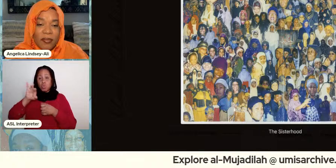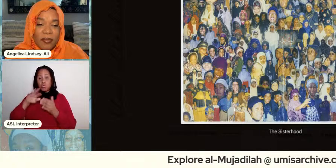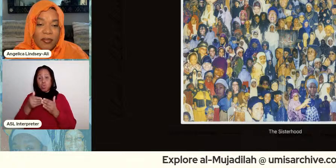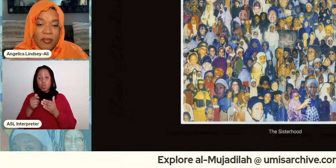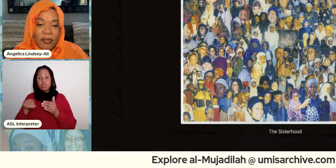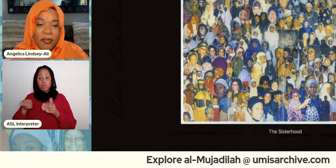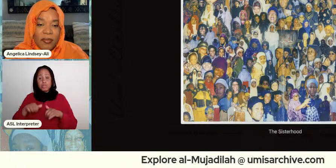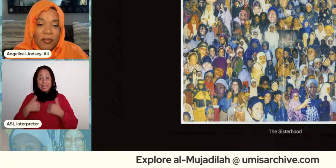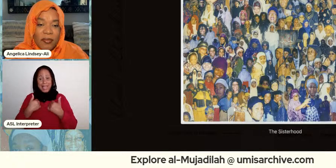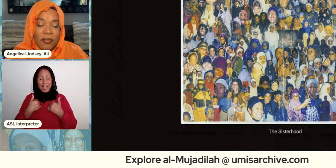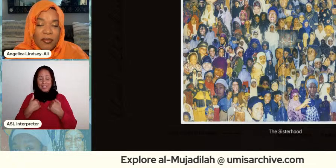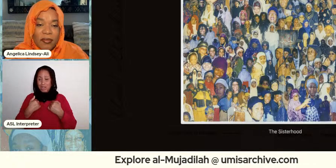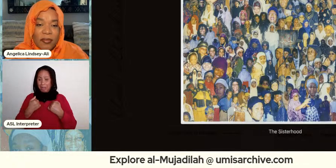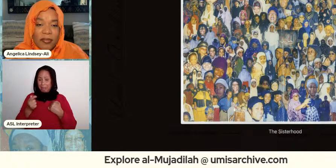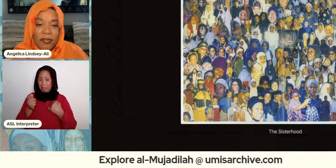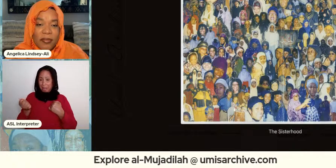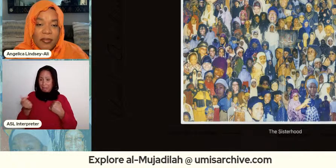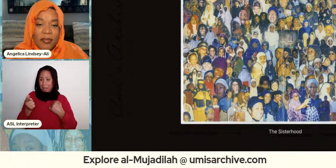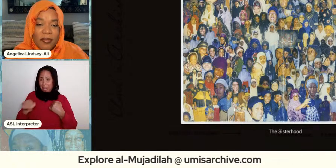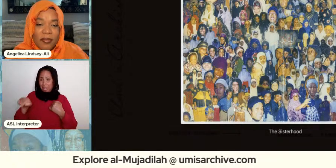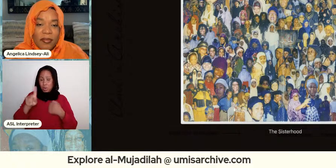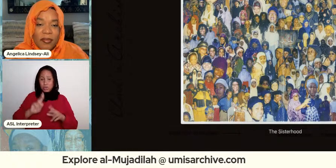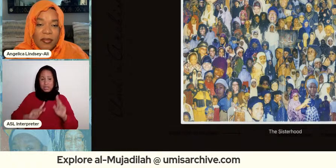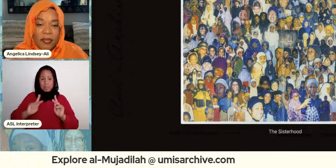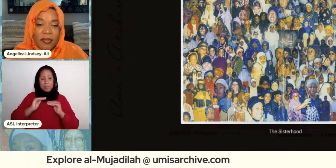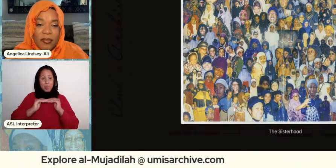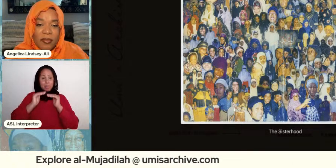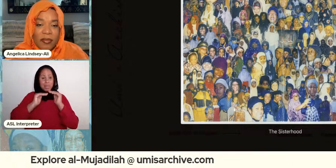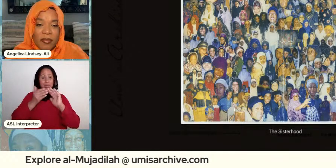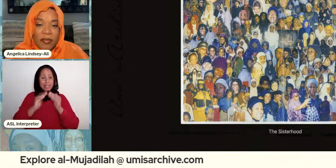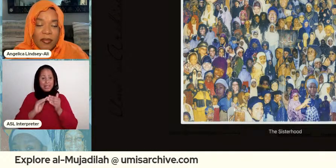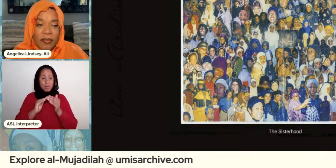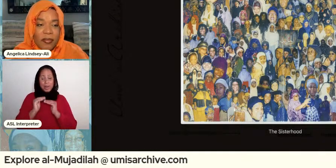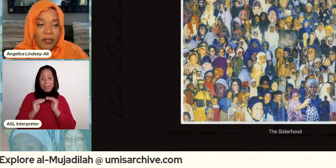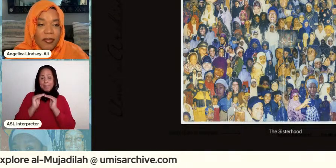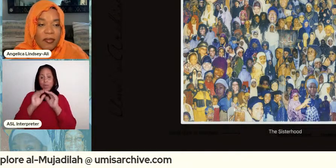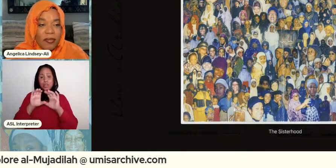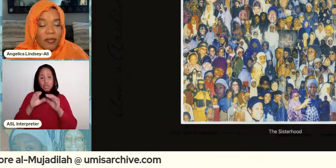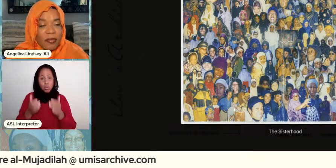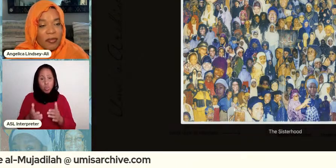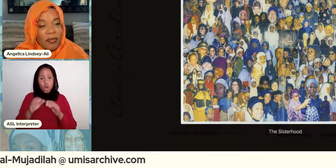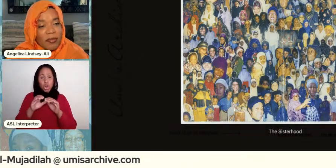right who were building community building worlds building lives supporting each other